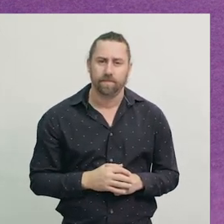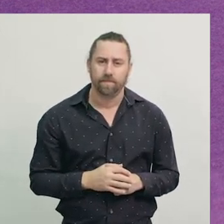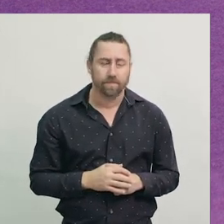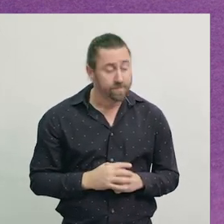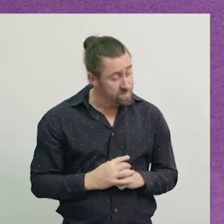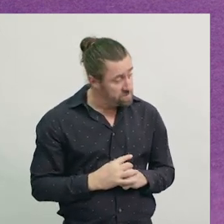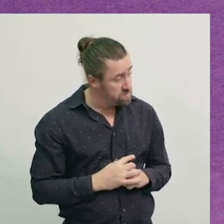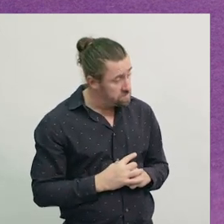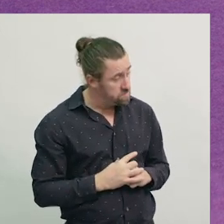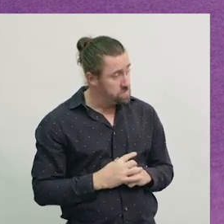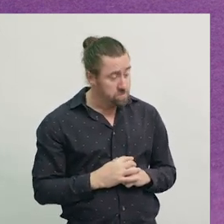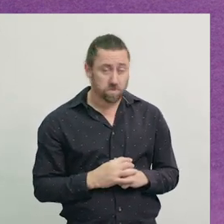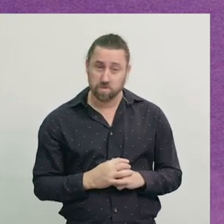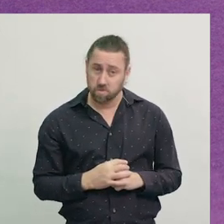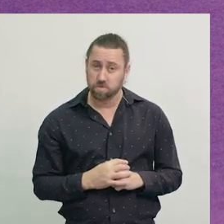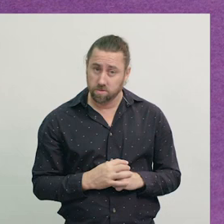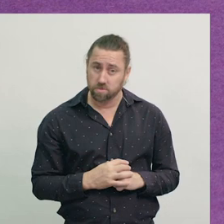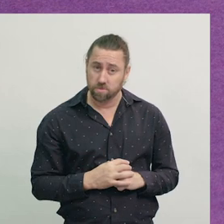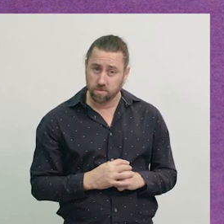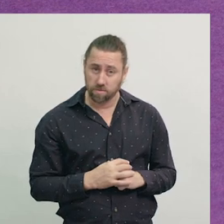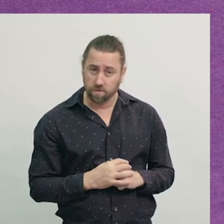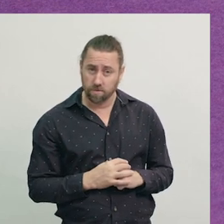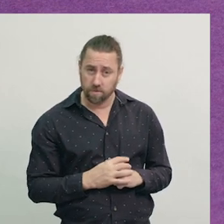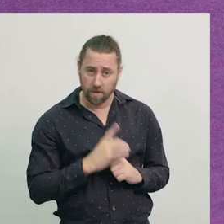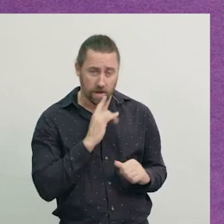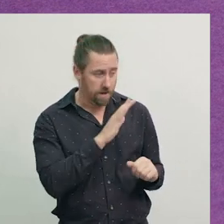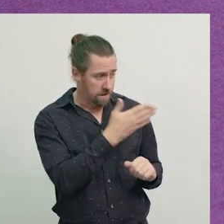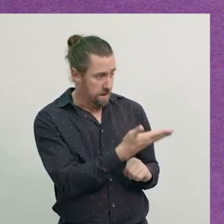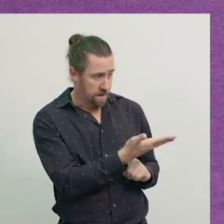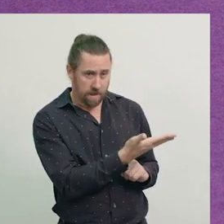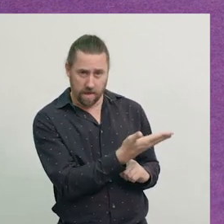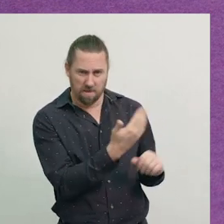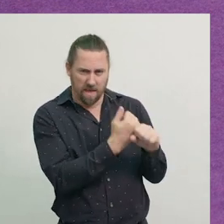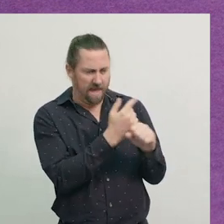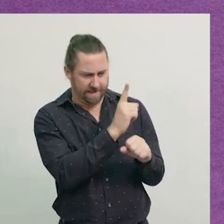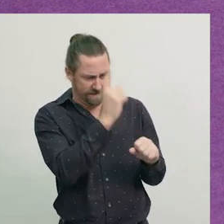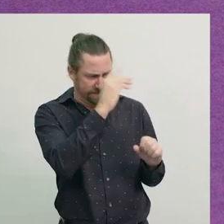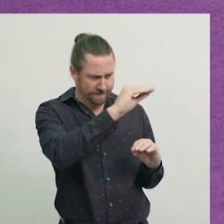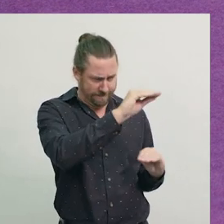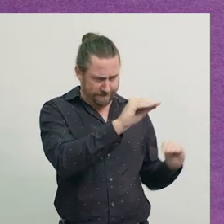All right? So I flipped it into place. That was how I made it complete the square.